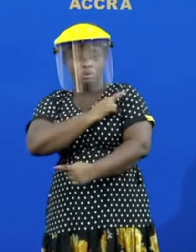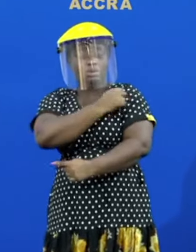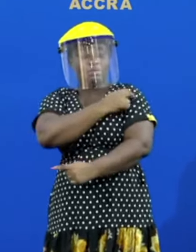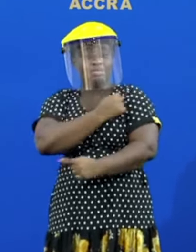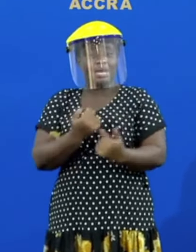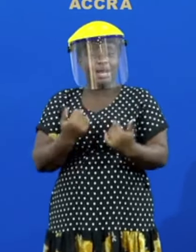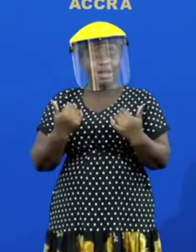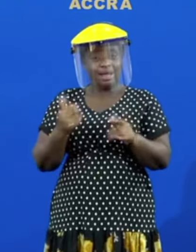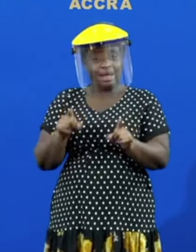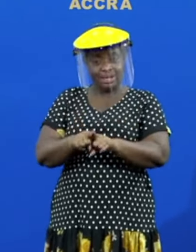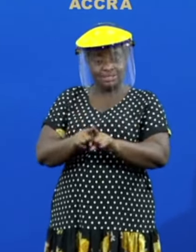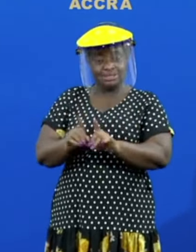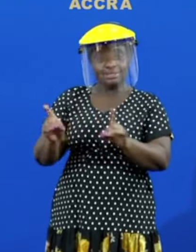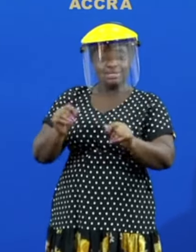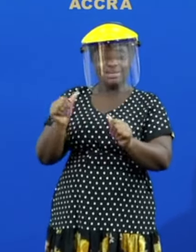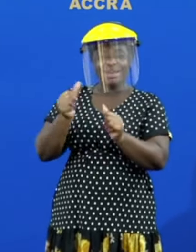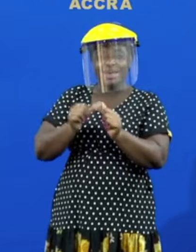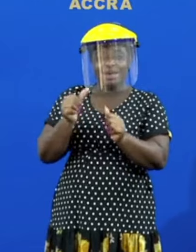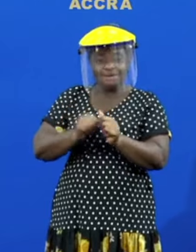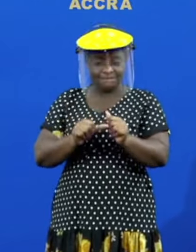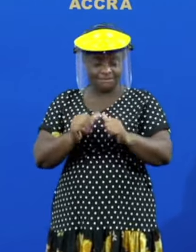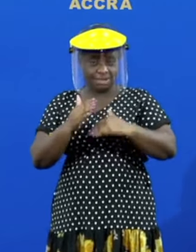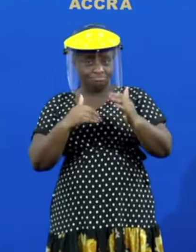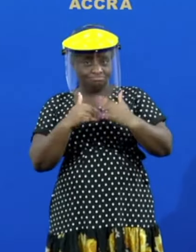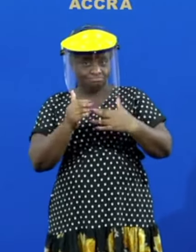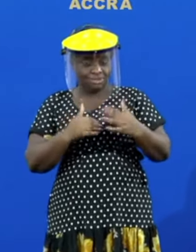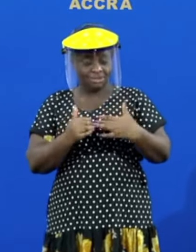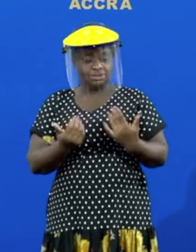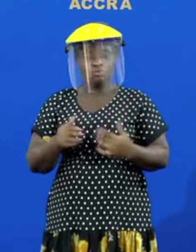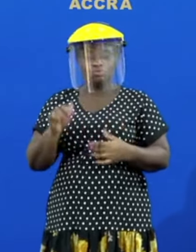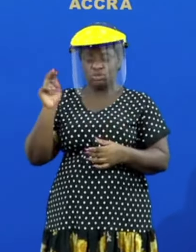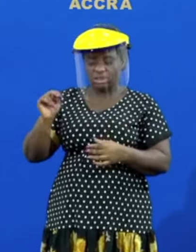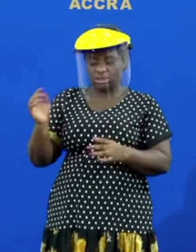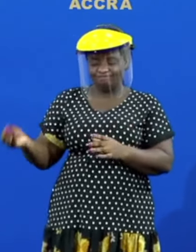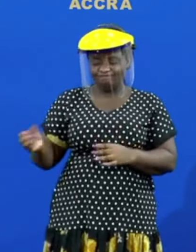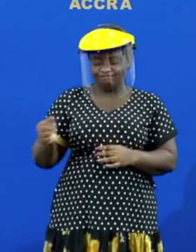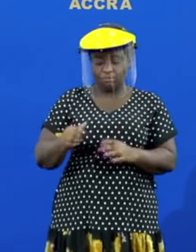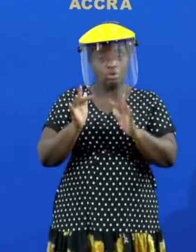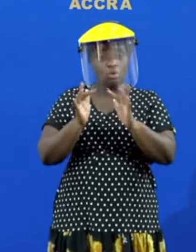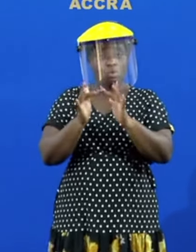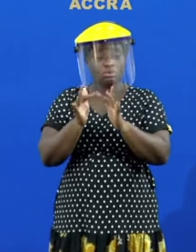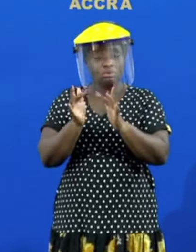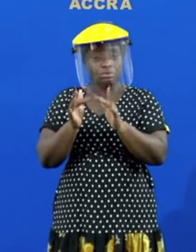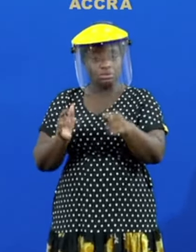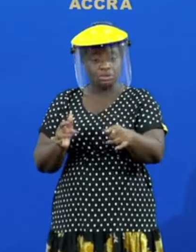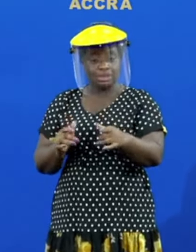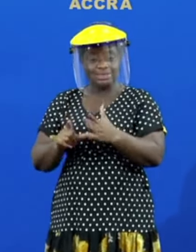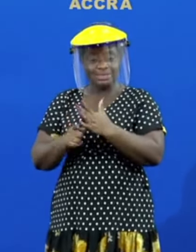like it's done in every construction project you need the consultants and then the contractors